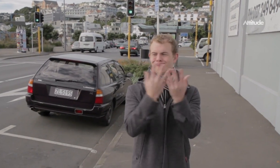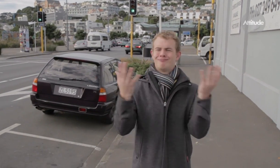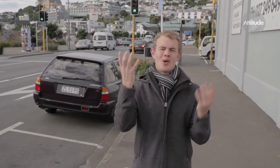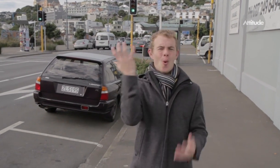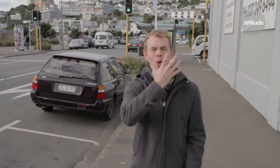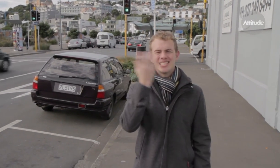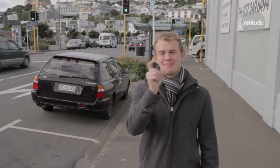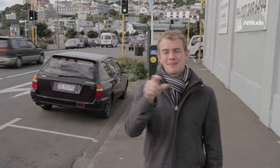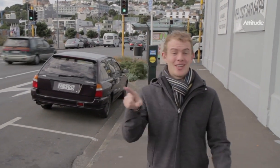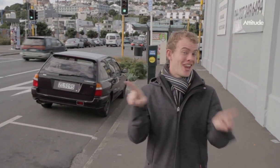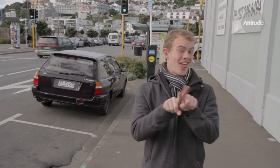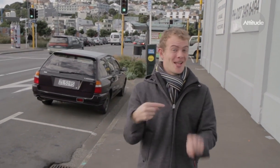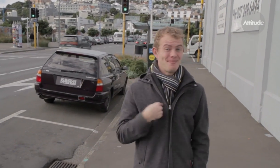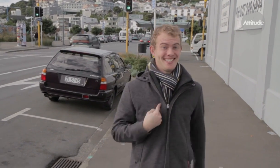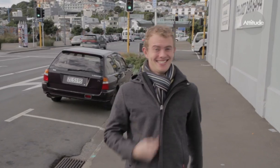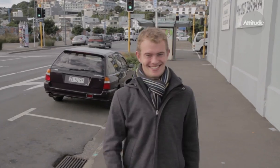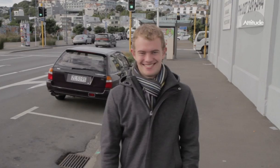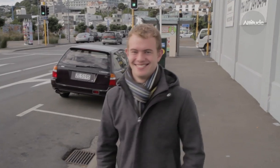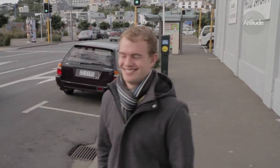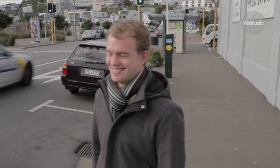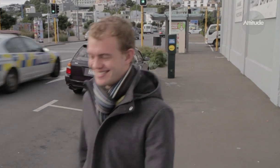and you can meet awesome people like me.